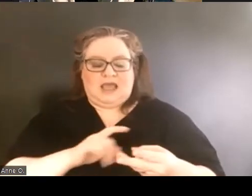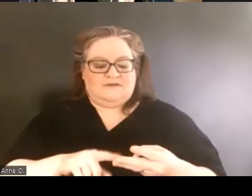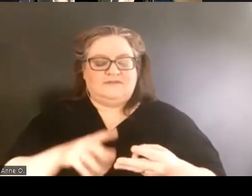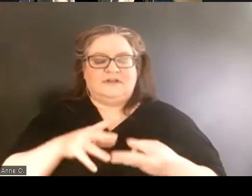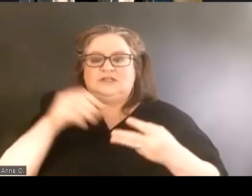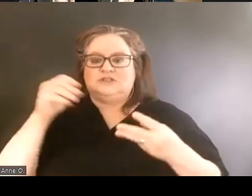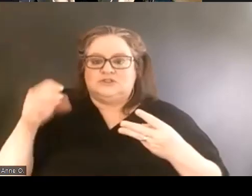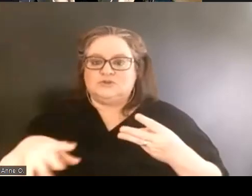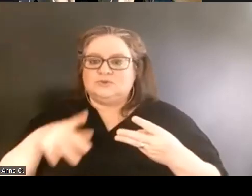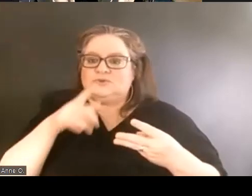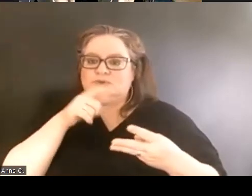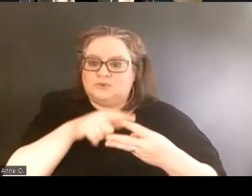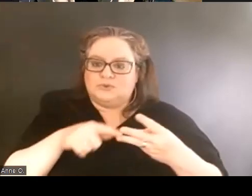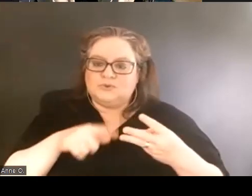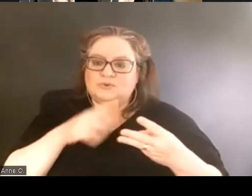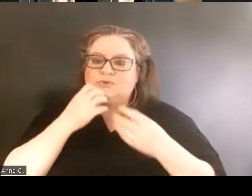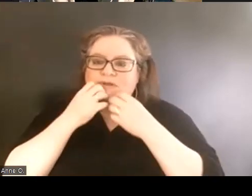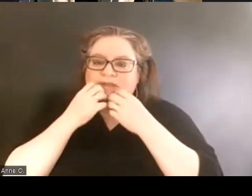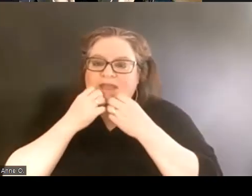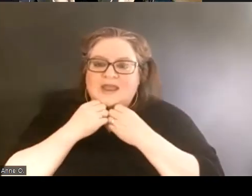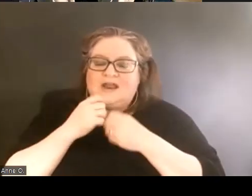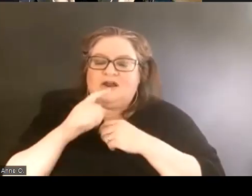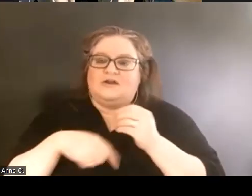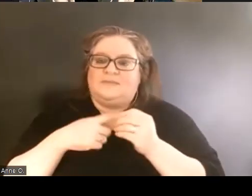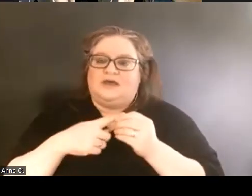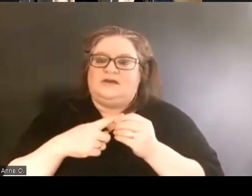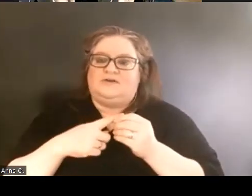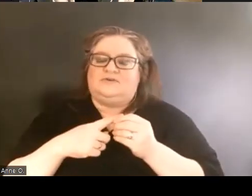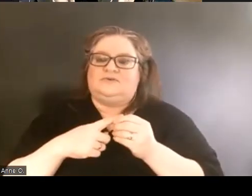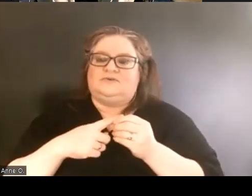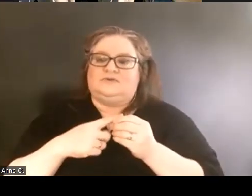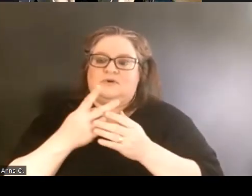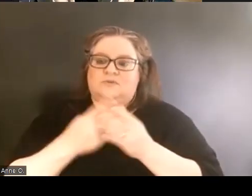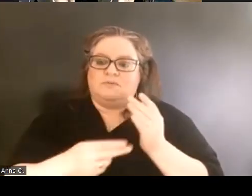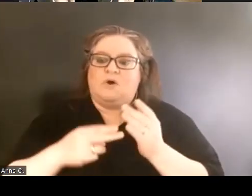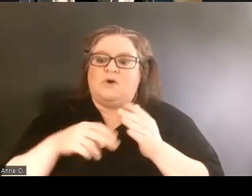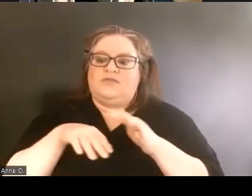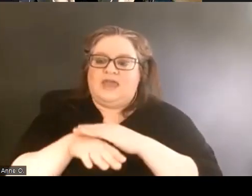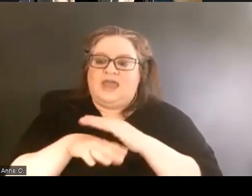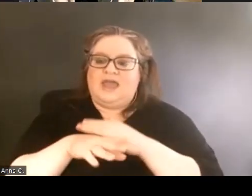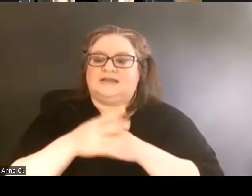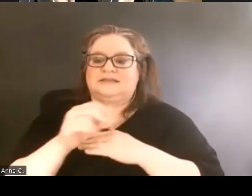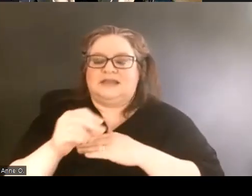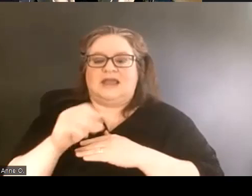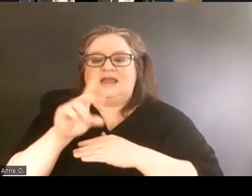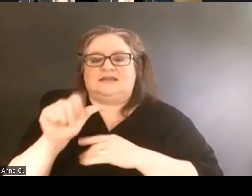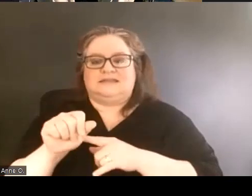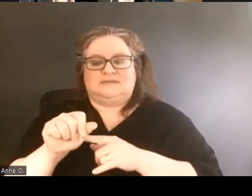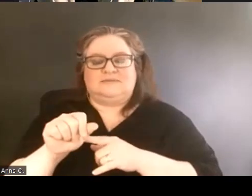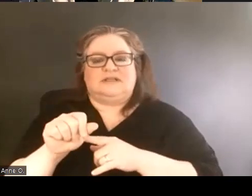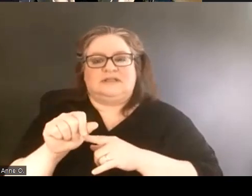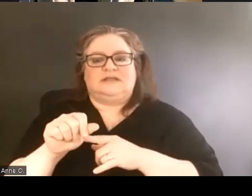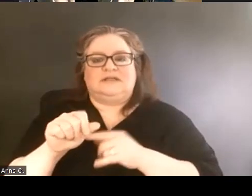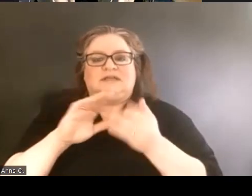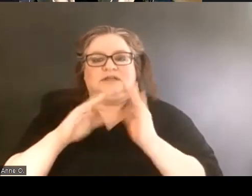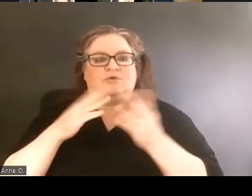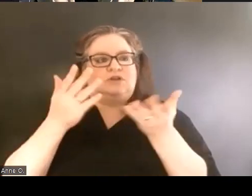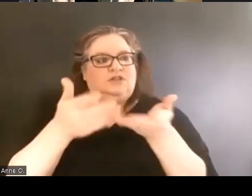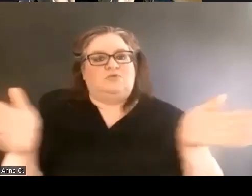who care about both access and disability community in the broadest senses.